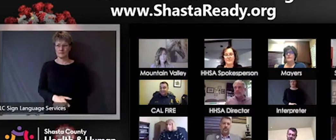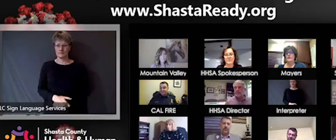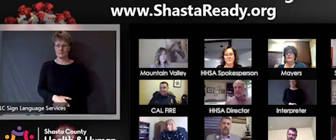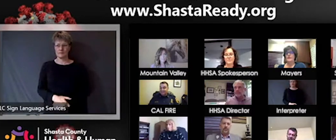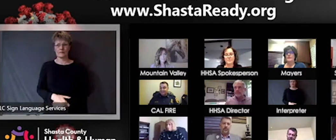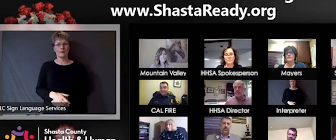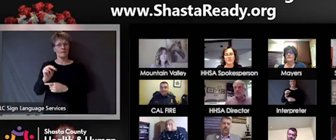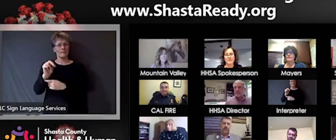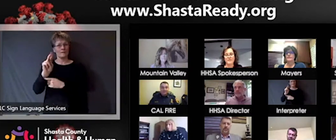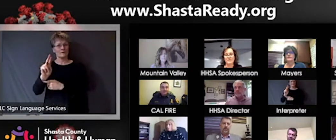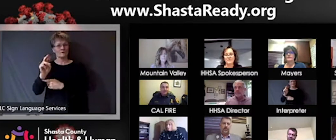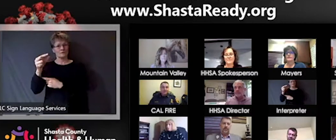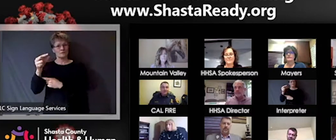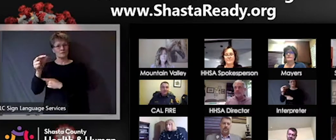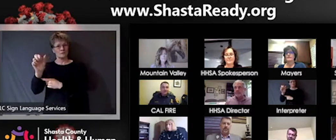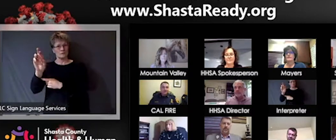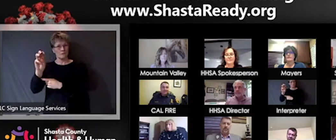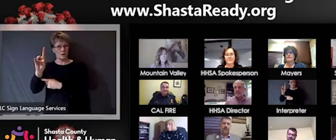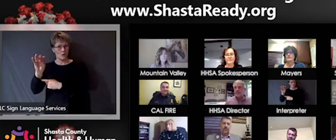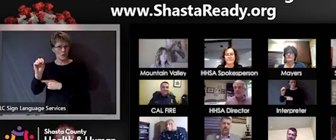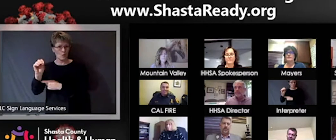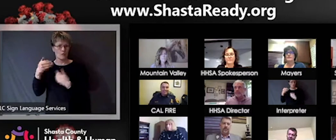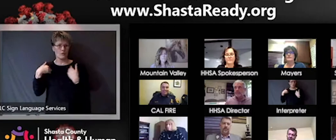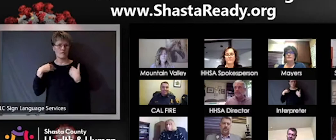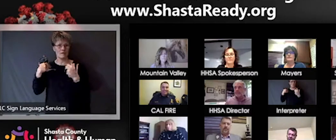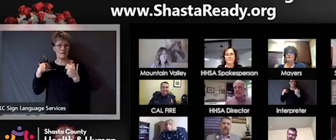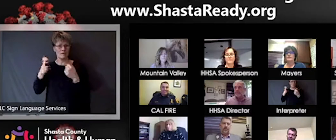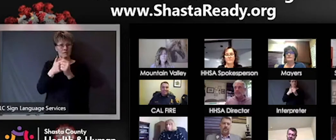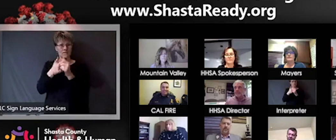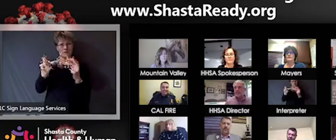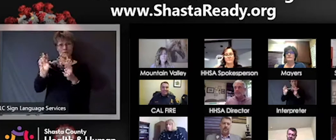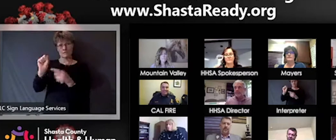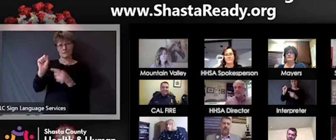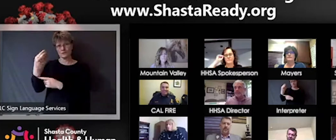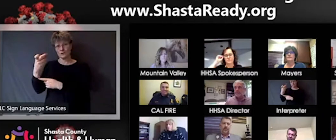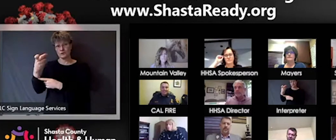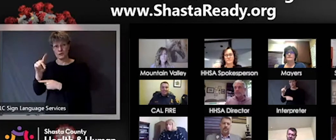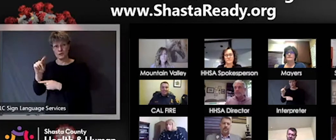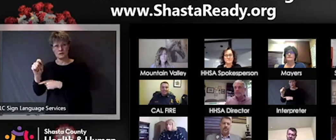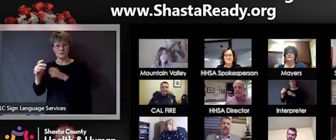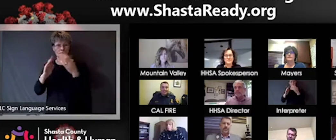update from Shasta Community Health Center? No, we're continuing to do our